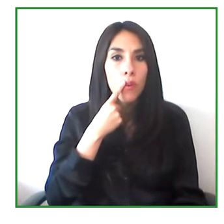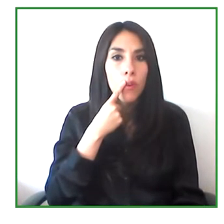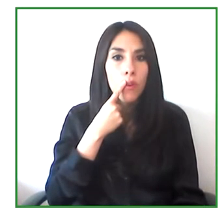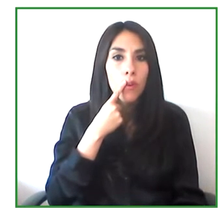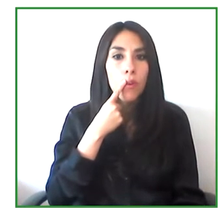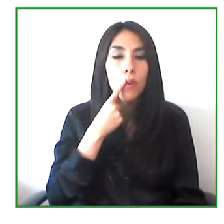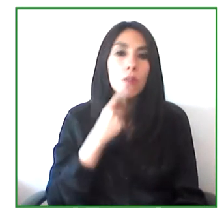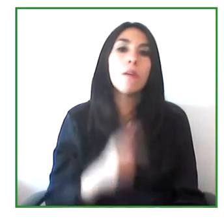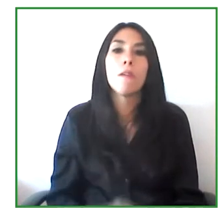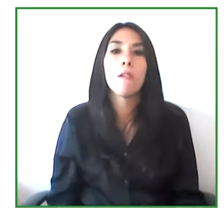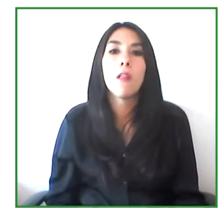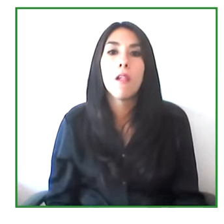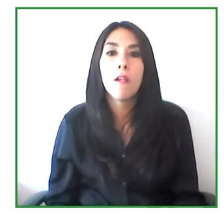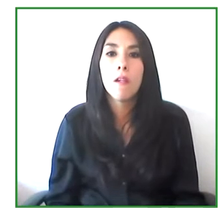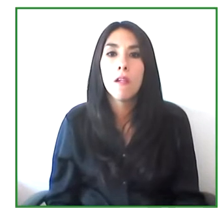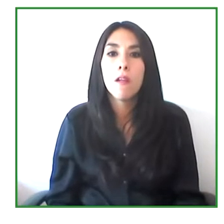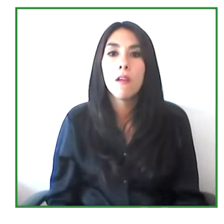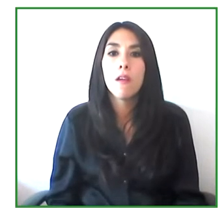It's 21 years that we have been working